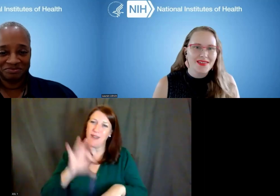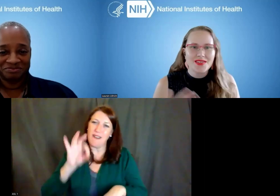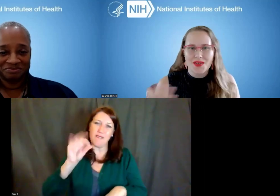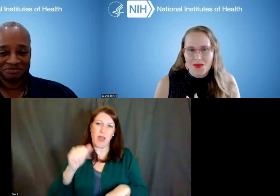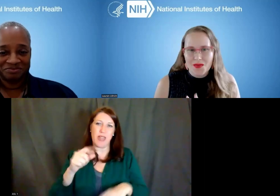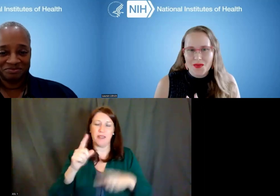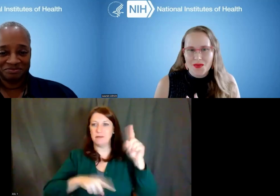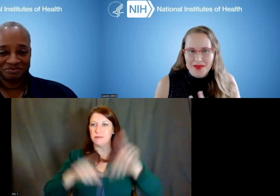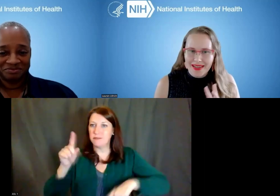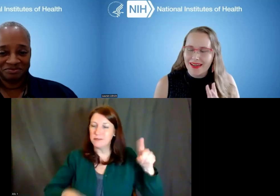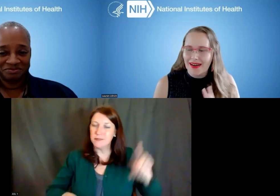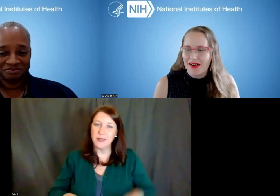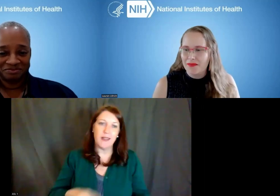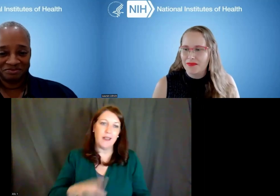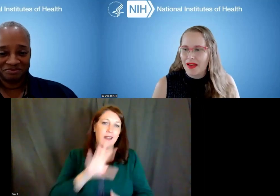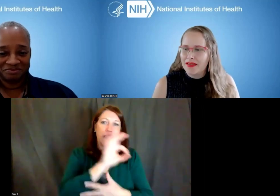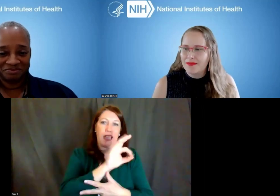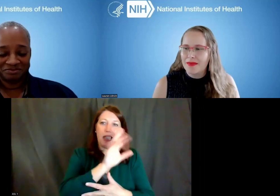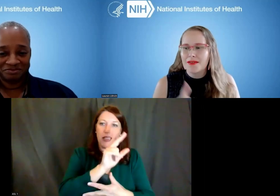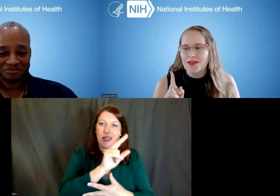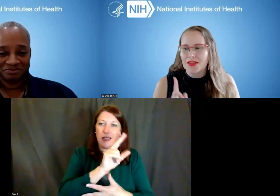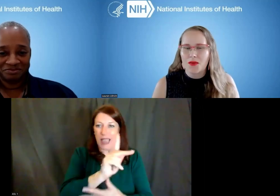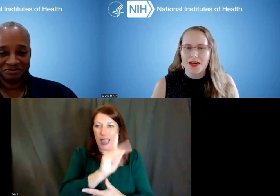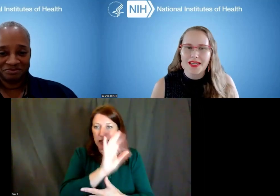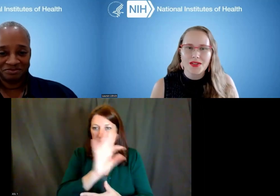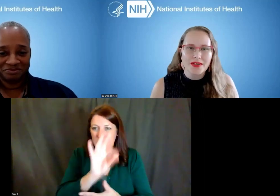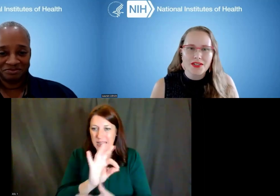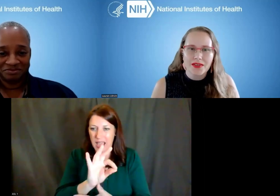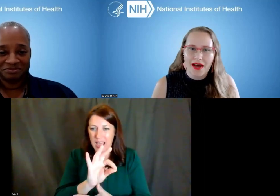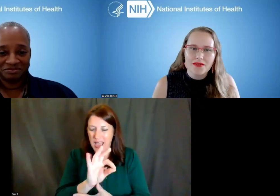there's so many -- I think maybe there's only one K22 left.